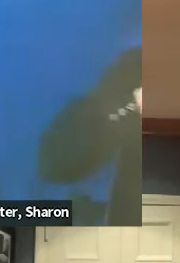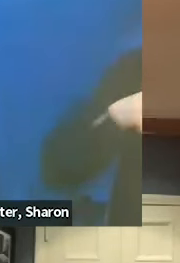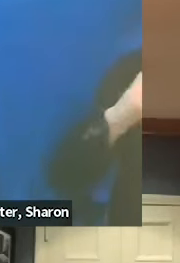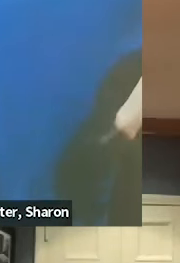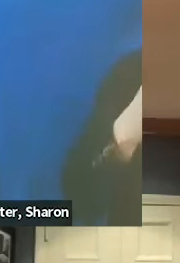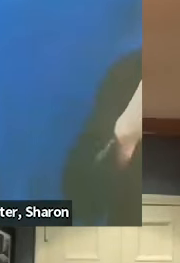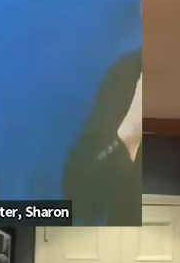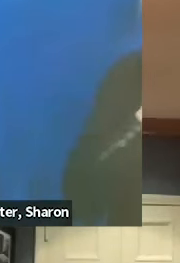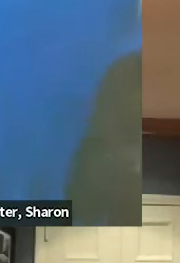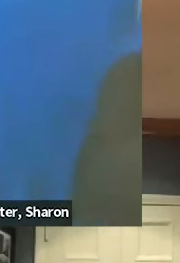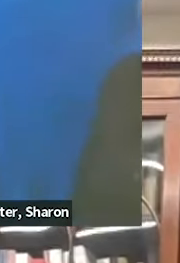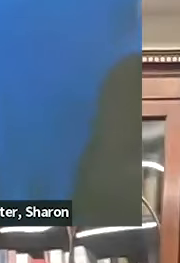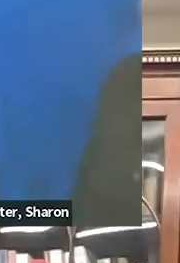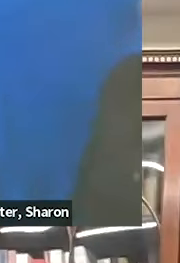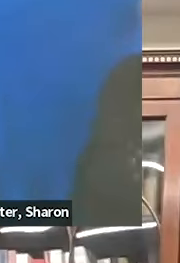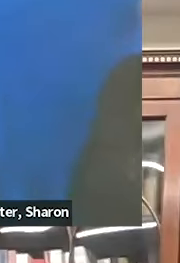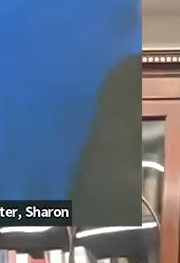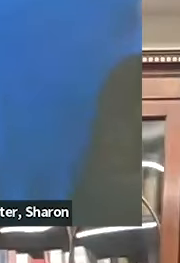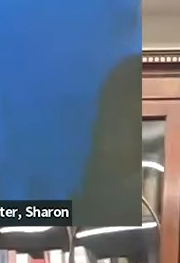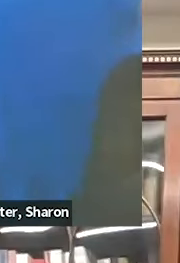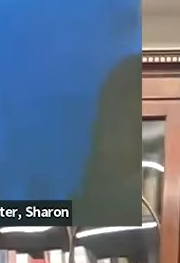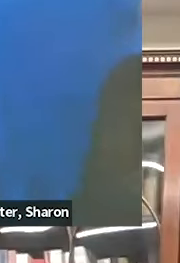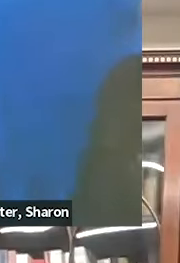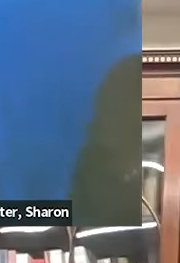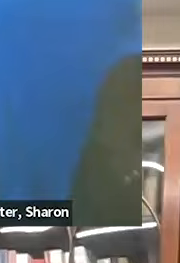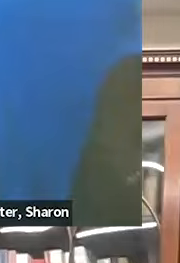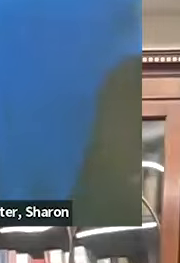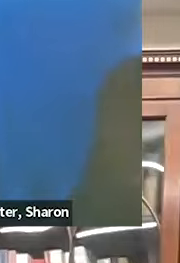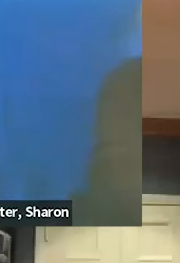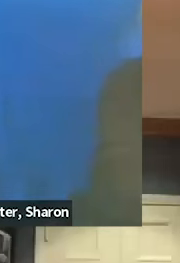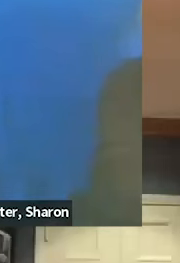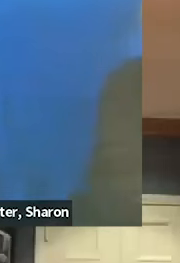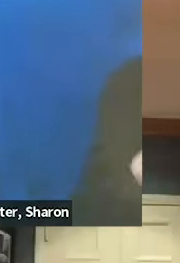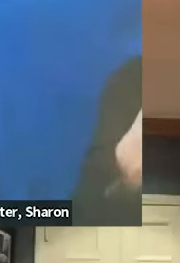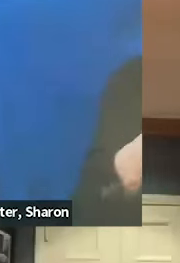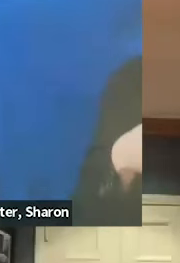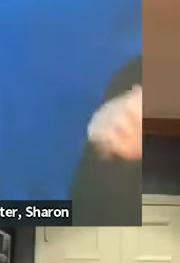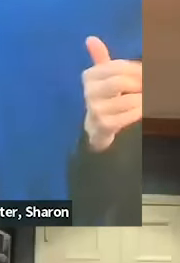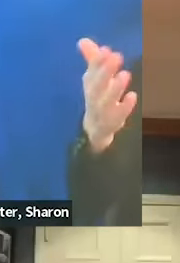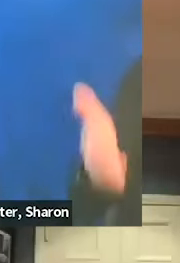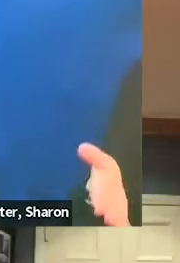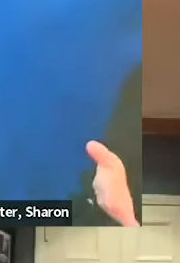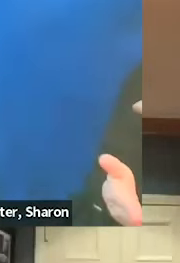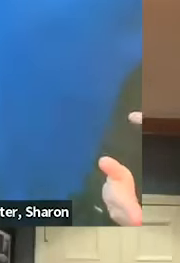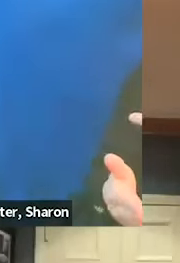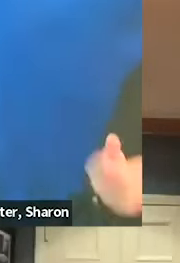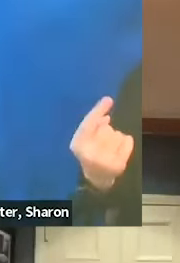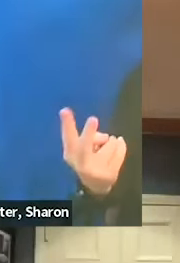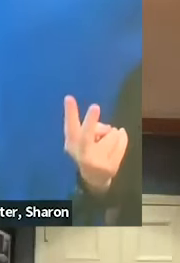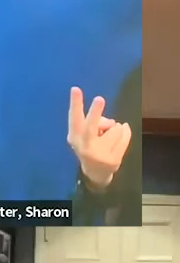who had to be the mufti. And as much as a pain in the butt he was, the Jabotinsky figure on my side was worse to deal with,